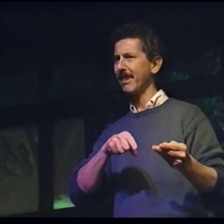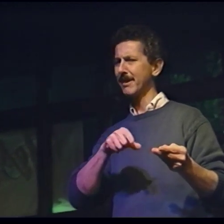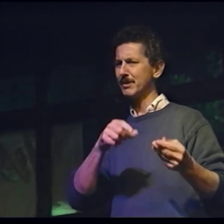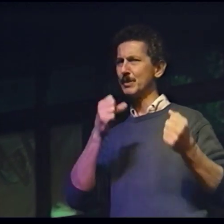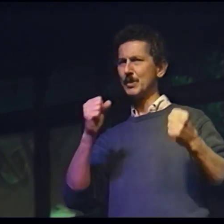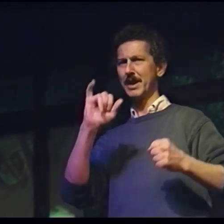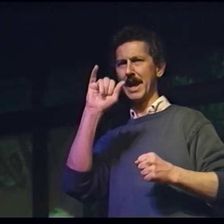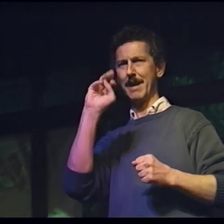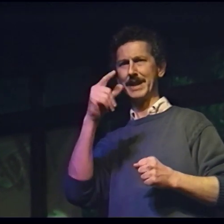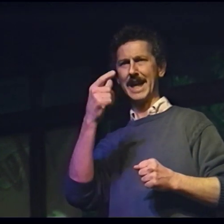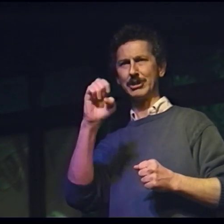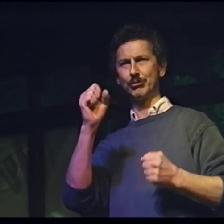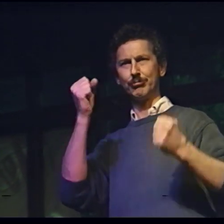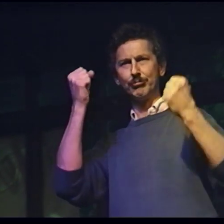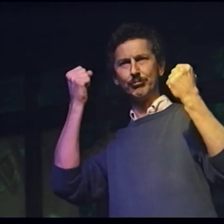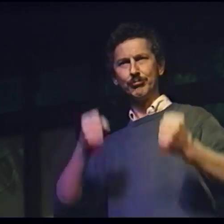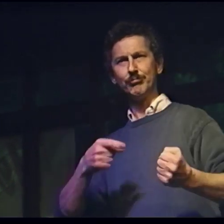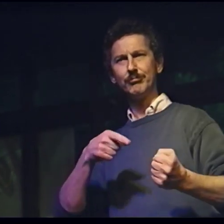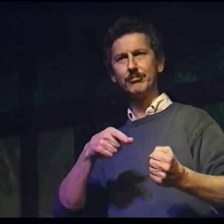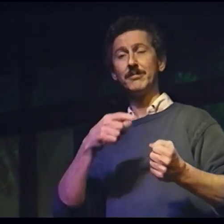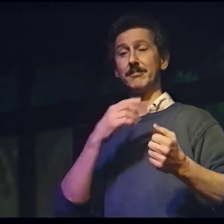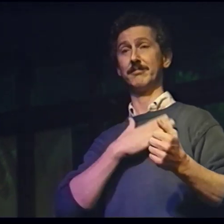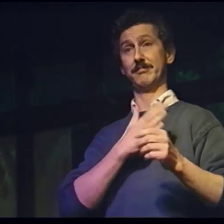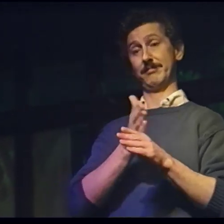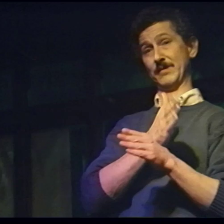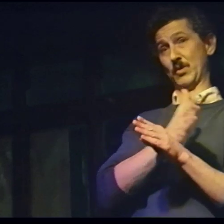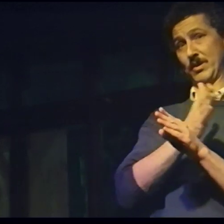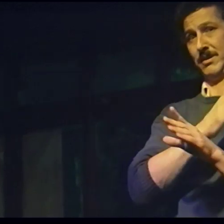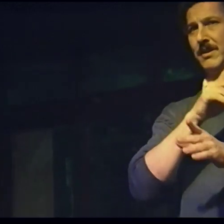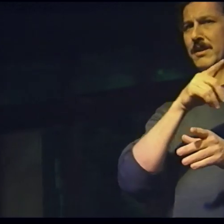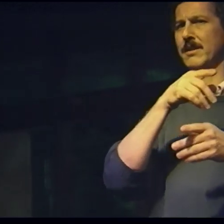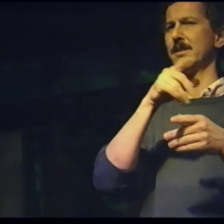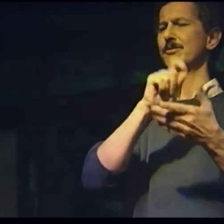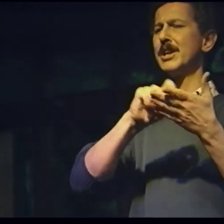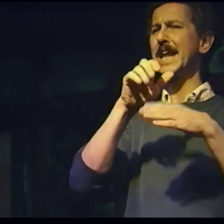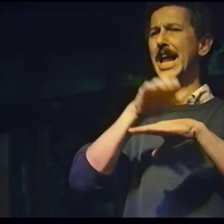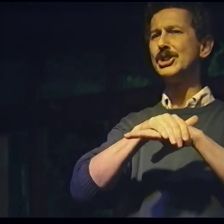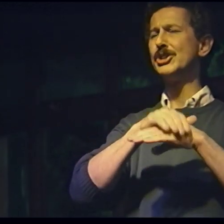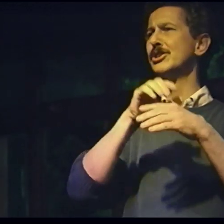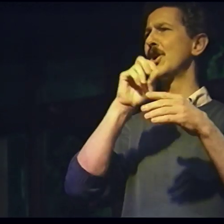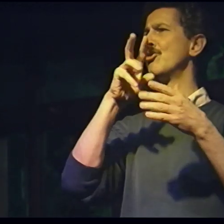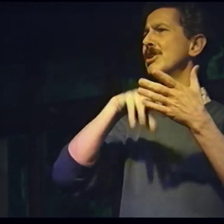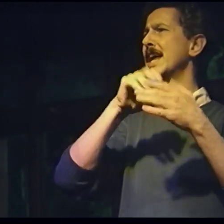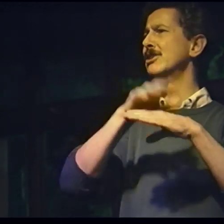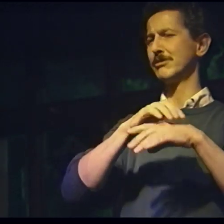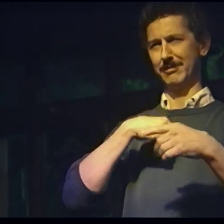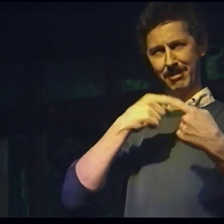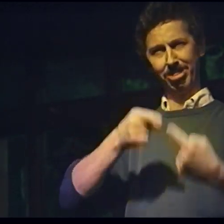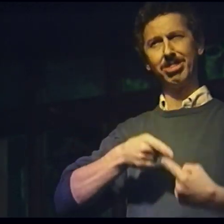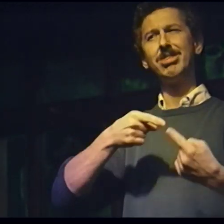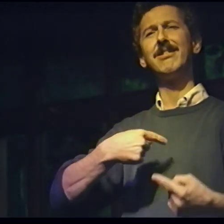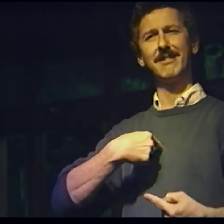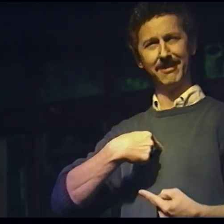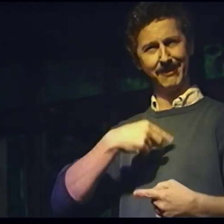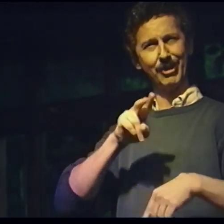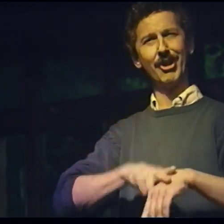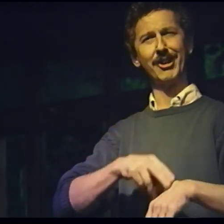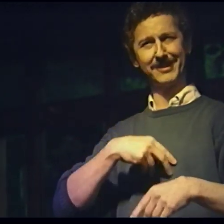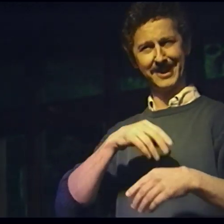I was fascinated by the strong images. All my previous experiences with writing and reading English